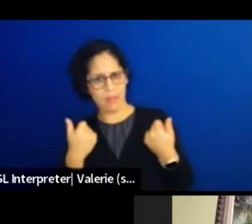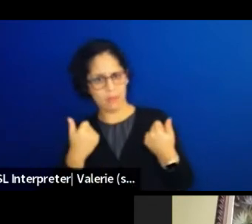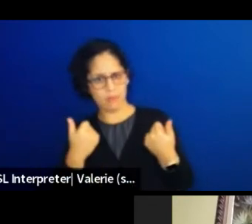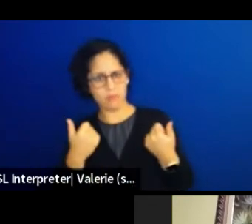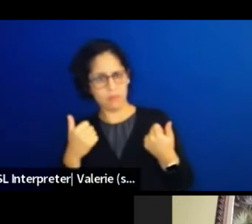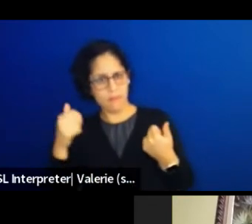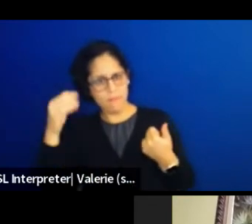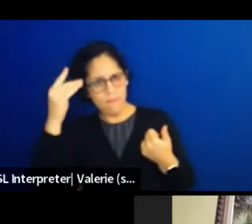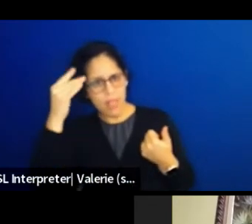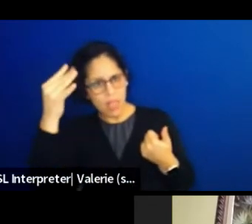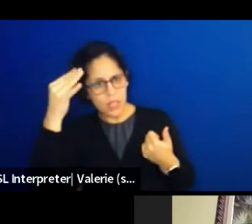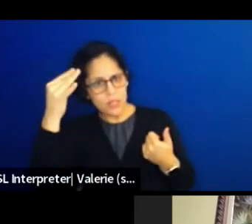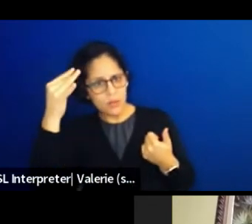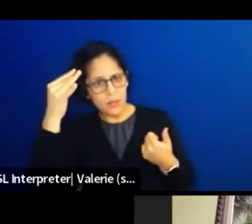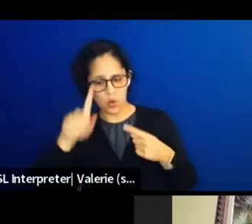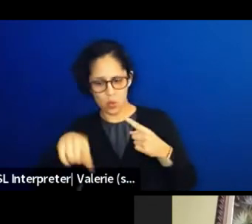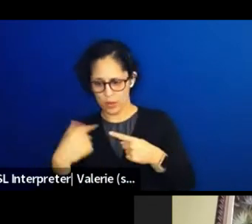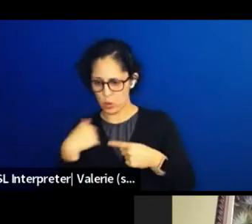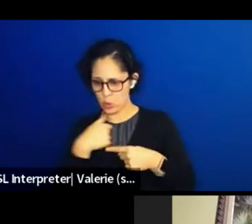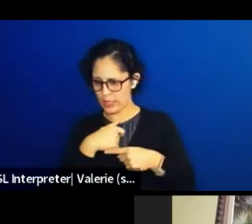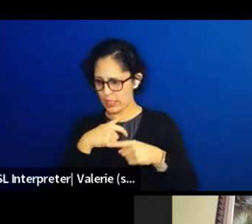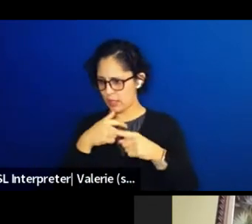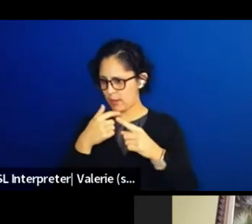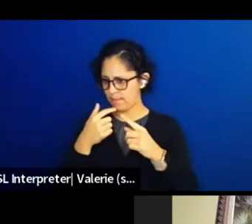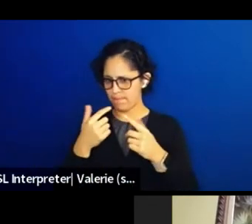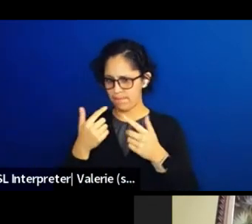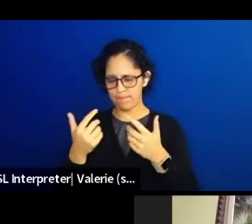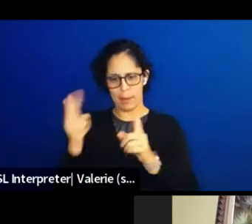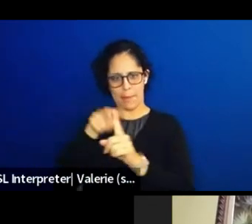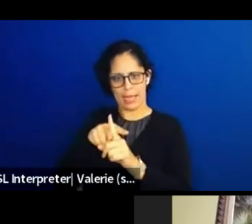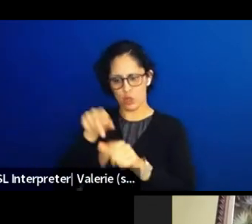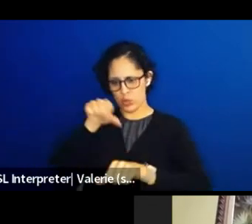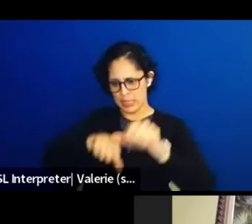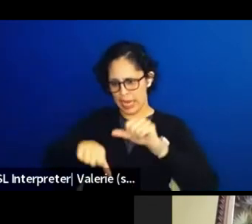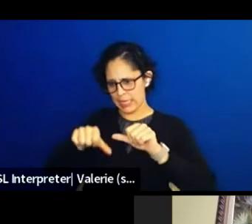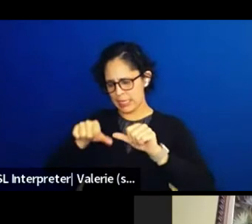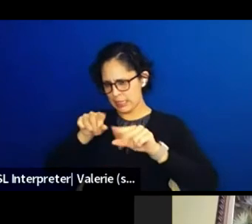that's how we've been the tools of science. We don't necessarily think of it objectively.